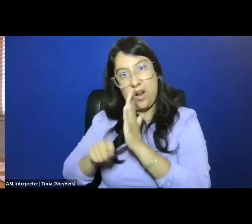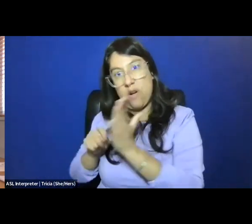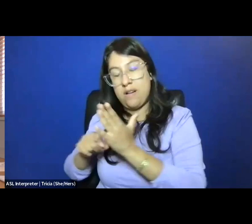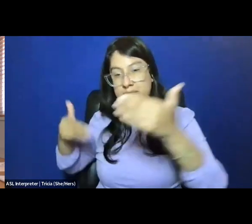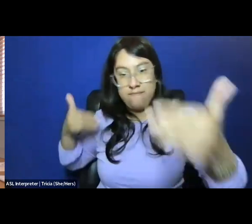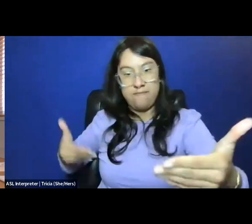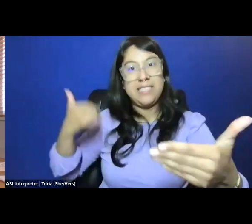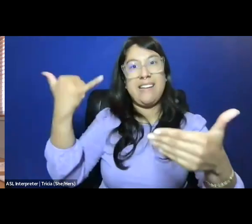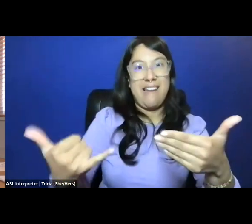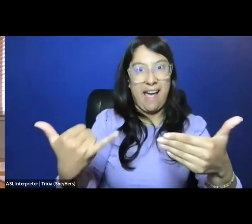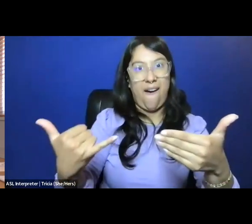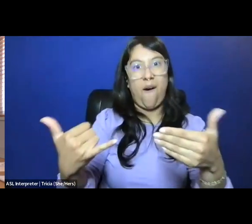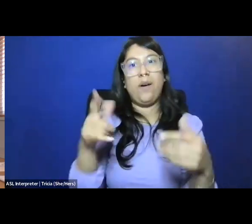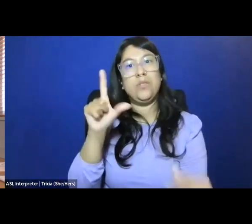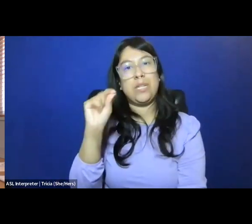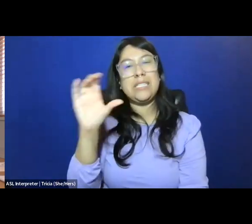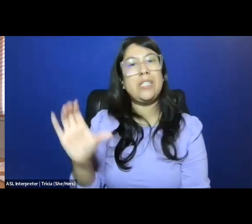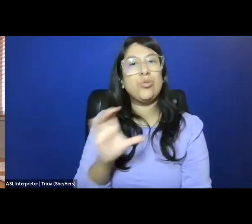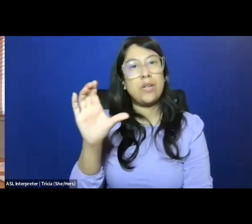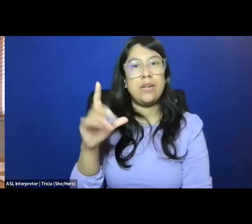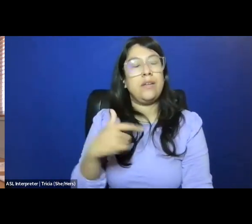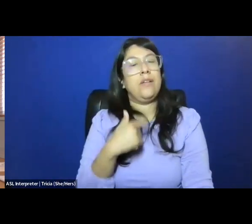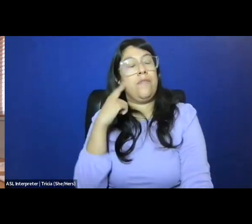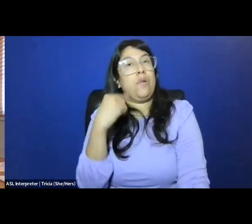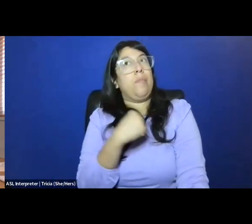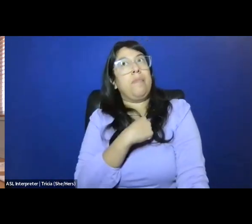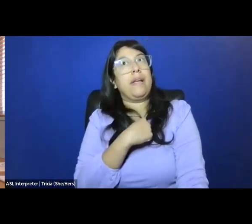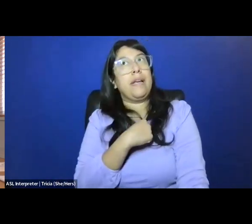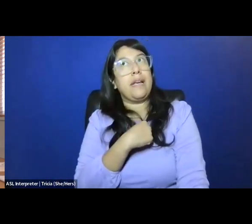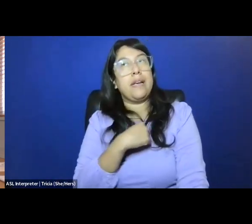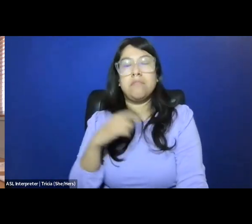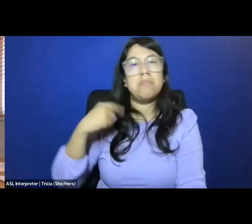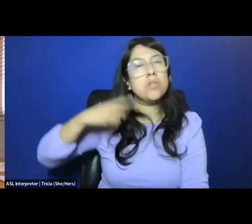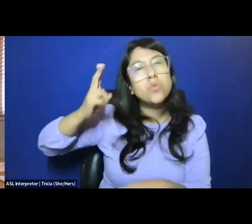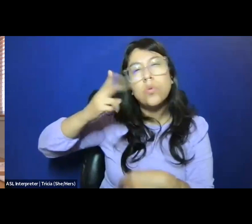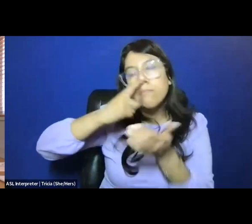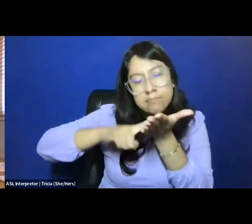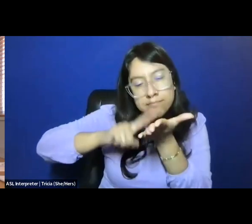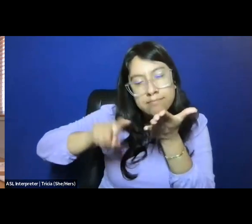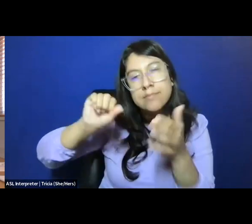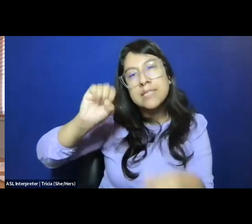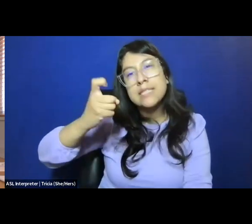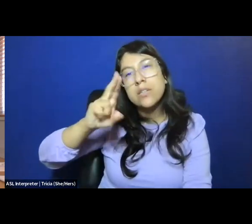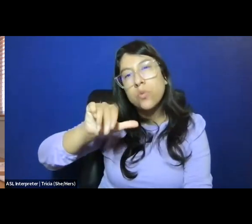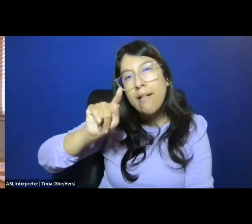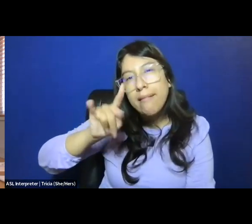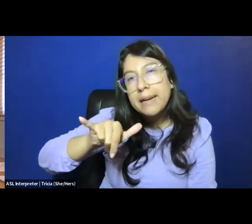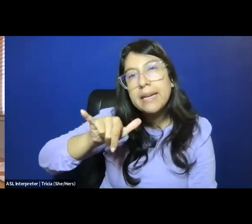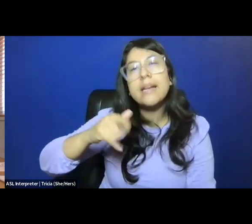And it's really that time period to me, as a historian of sexuality that, you know, plays such a pivotal role in understanding